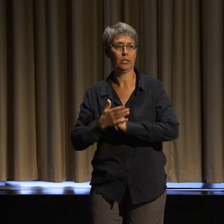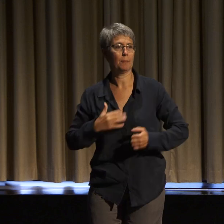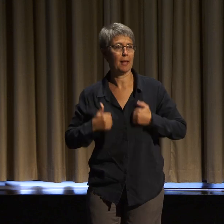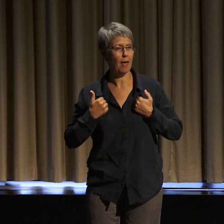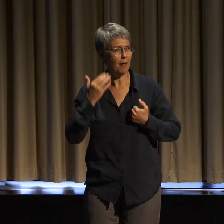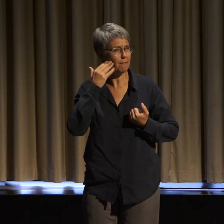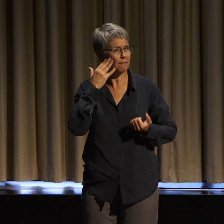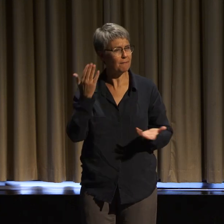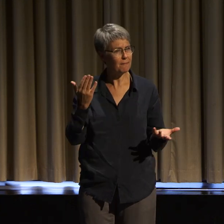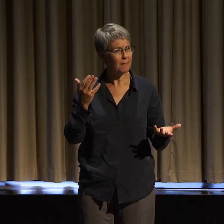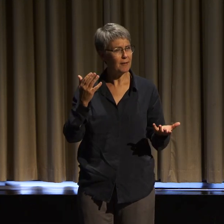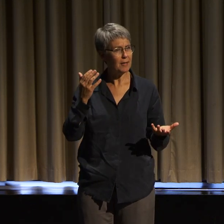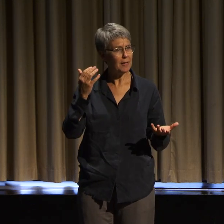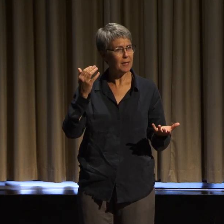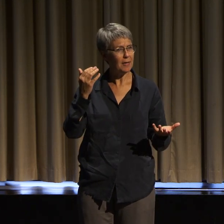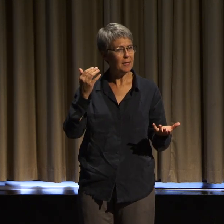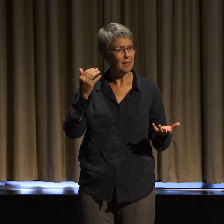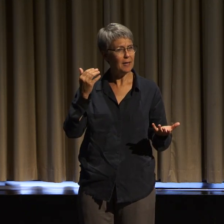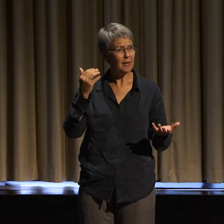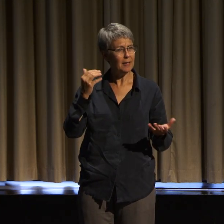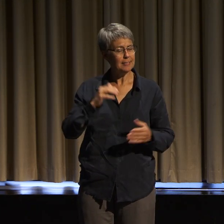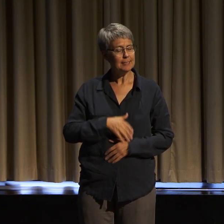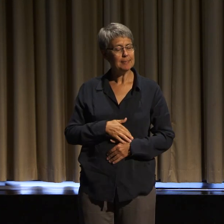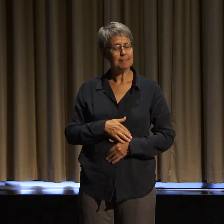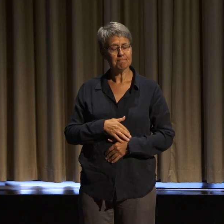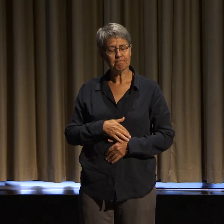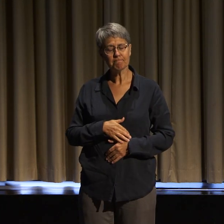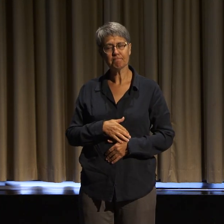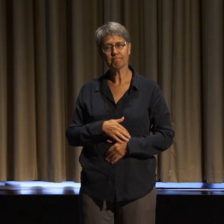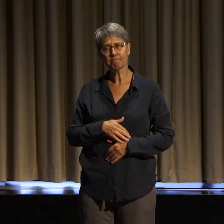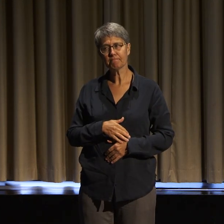I wish that someone had been there to talk about disability in a complex and nuanced way,